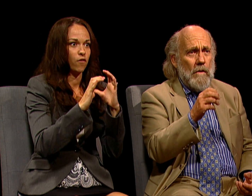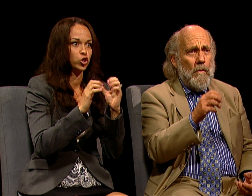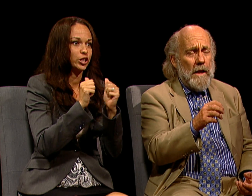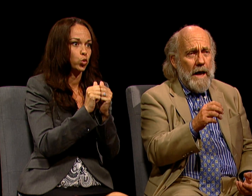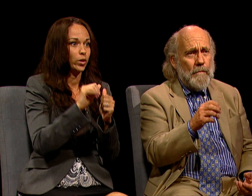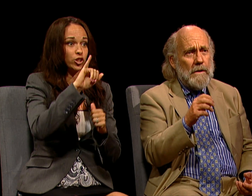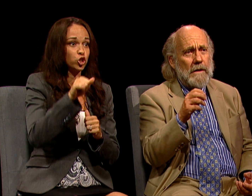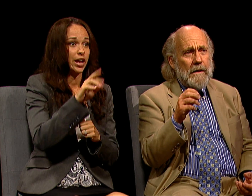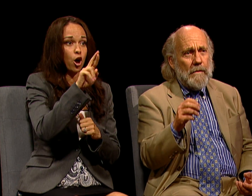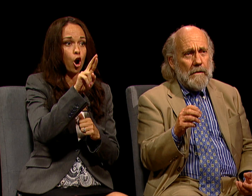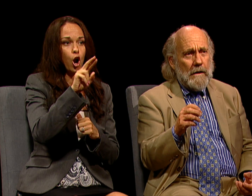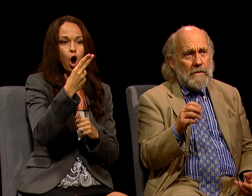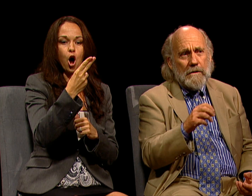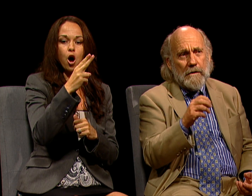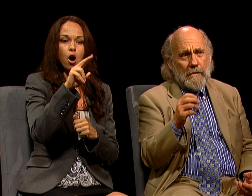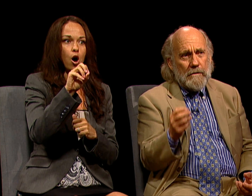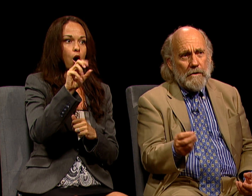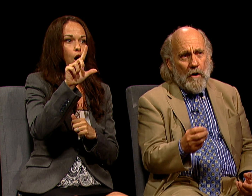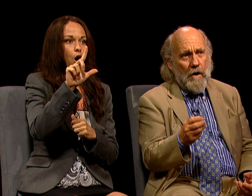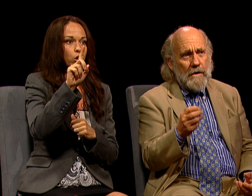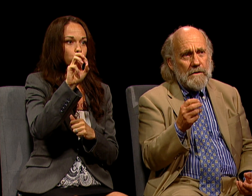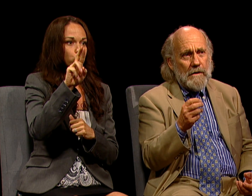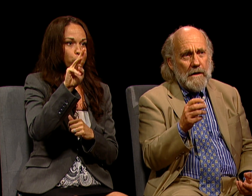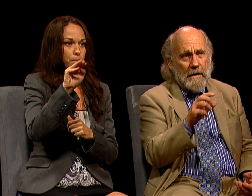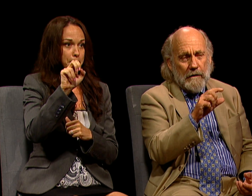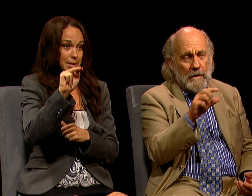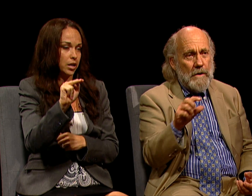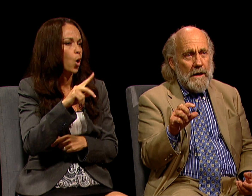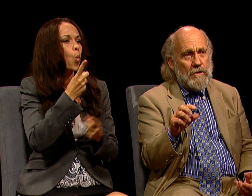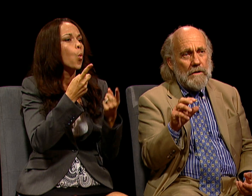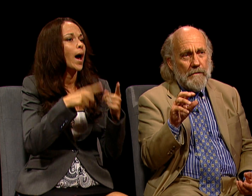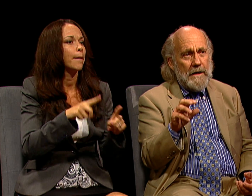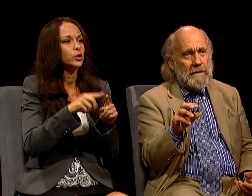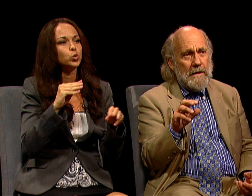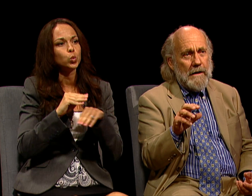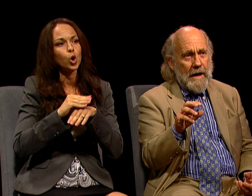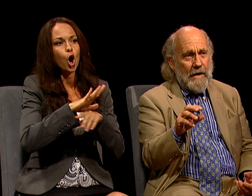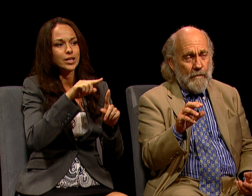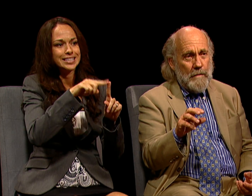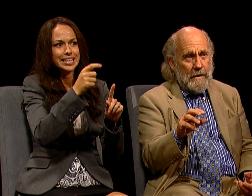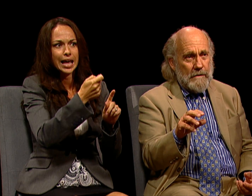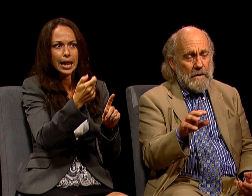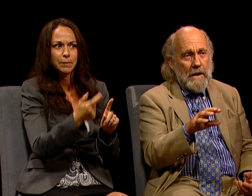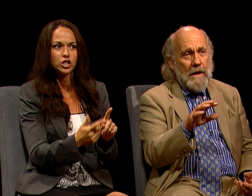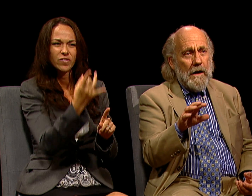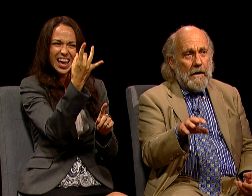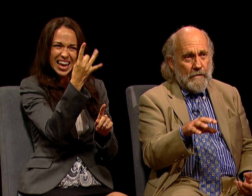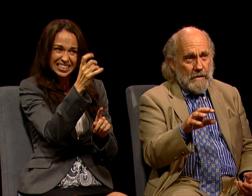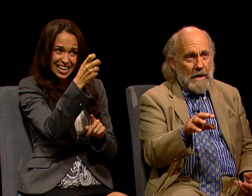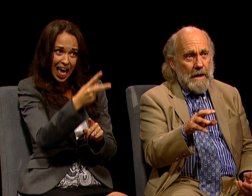WHAT HAPPENED TO CAUSE THE ELIMINATION OF 18 1/2 MINUTES OF THE TAPES